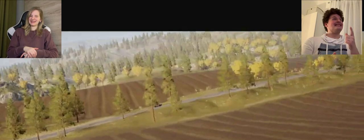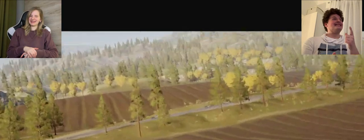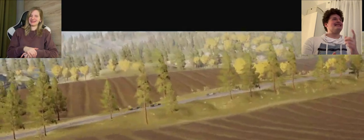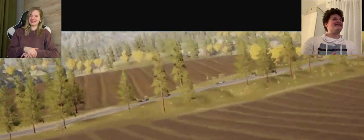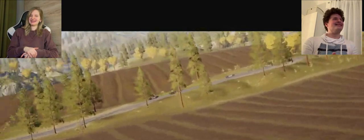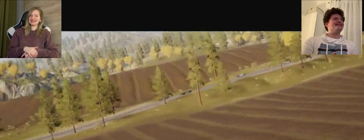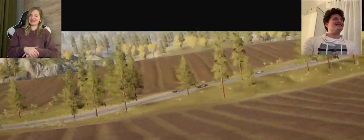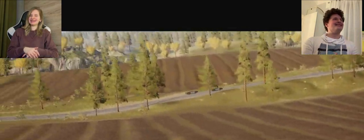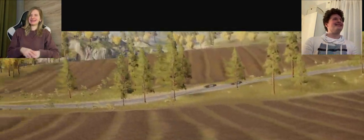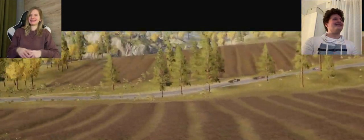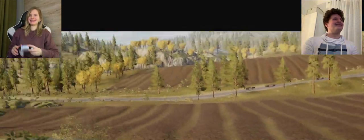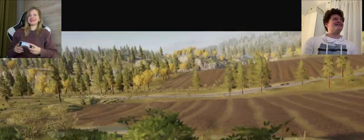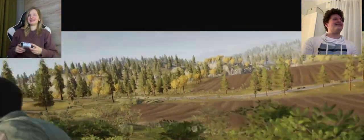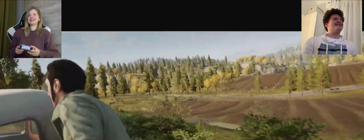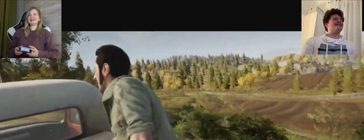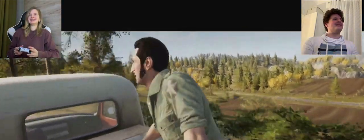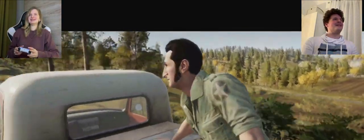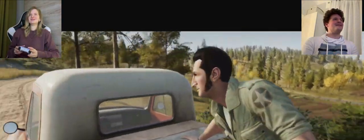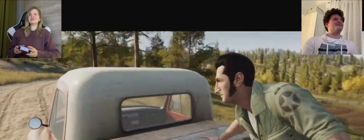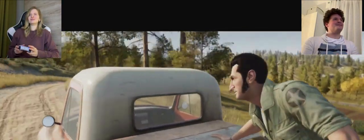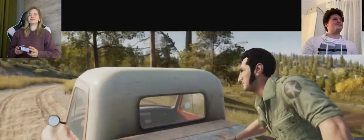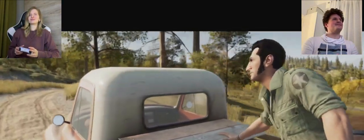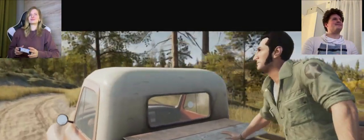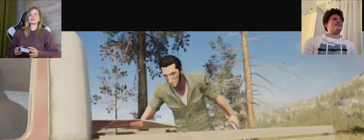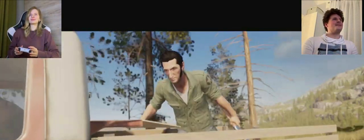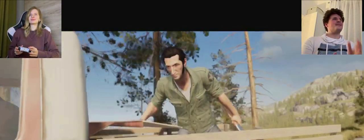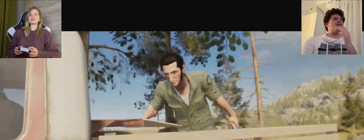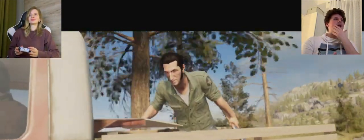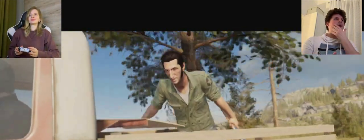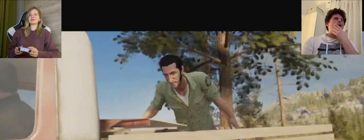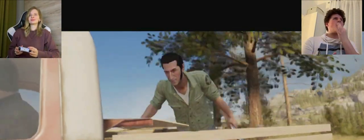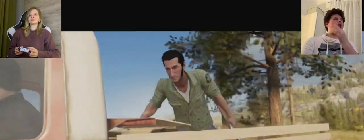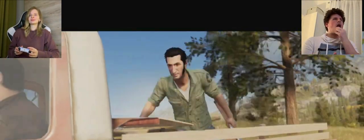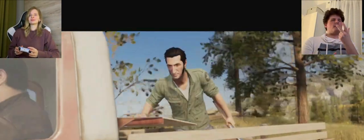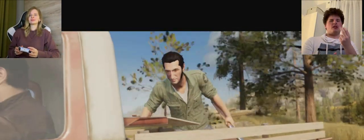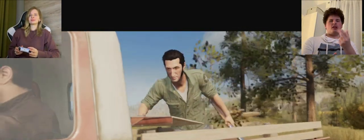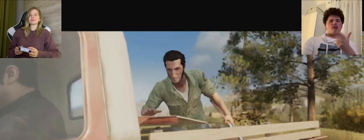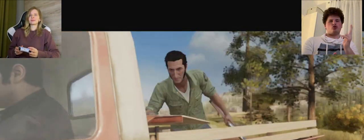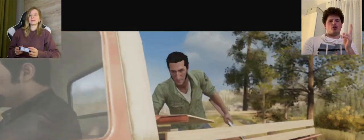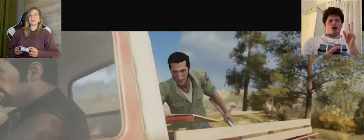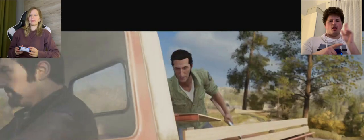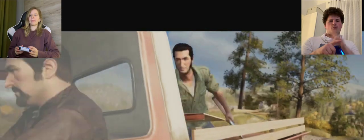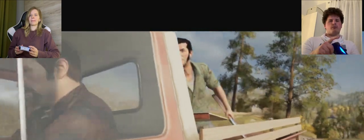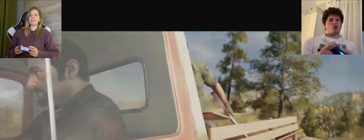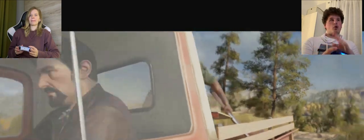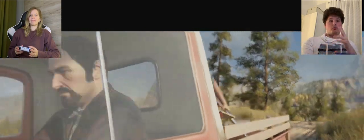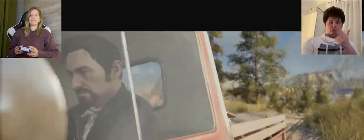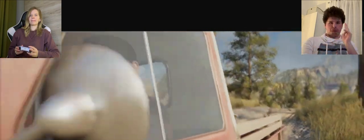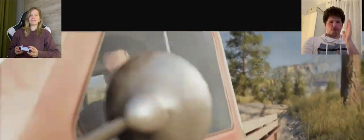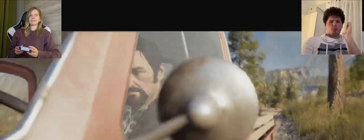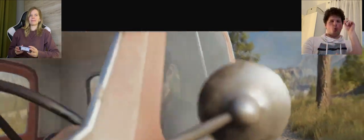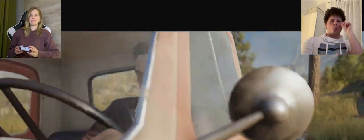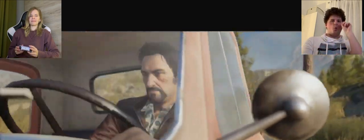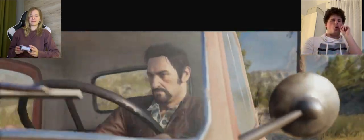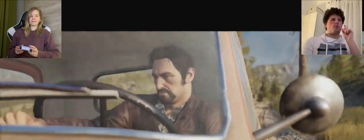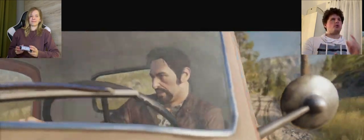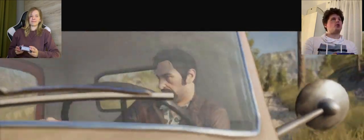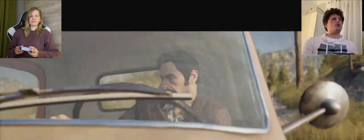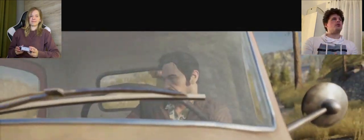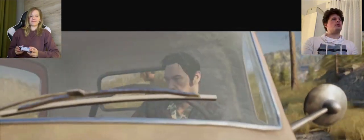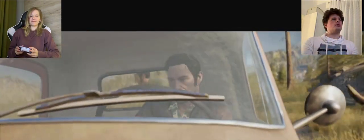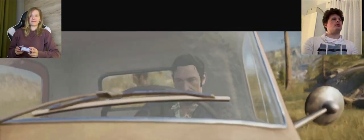A: I have to take shots? I don't want to get into trouble afterwards ....